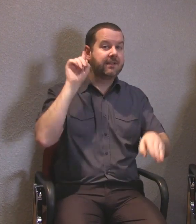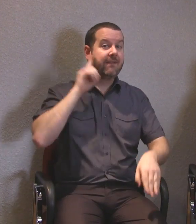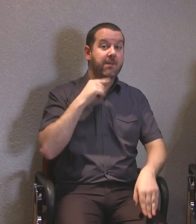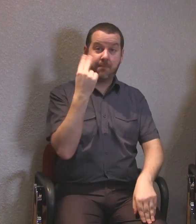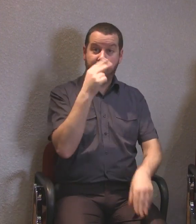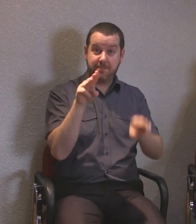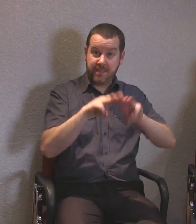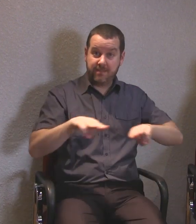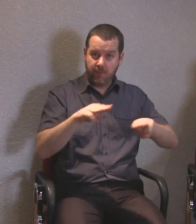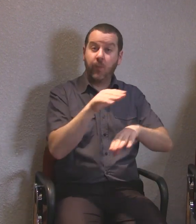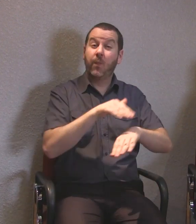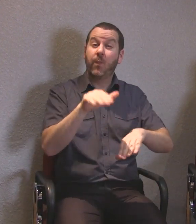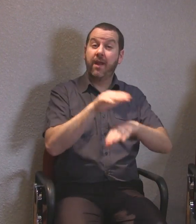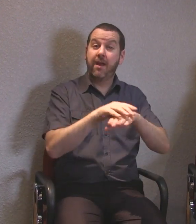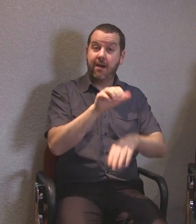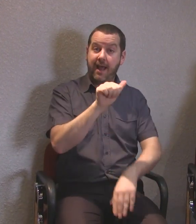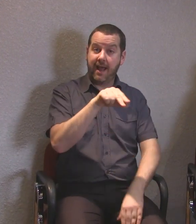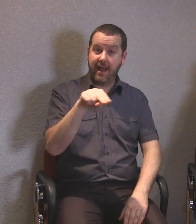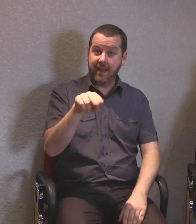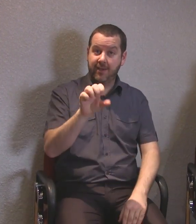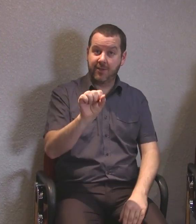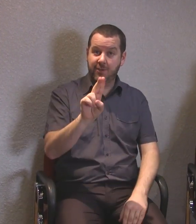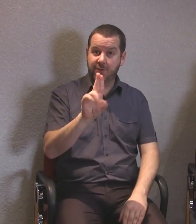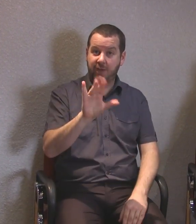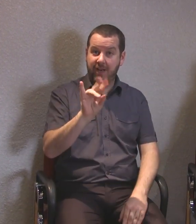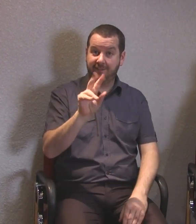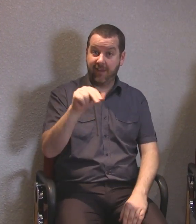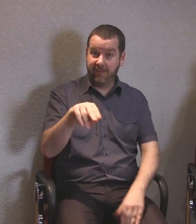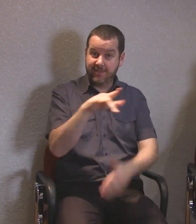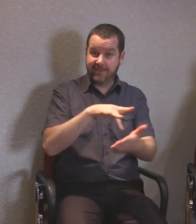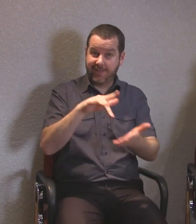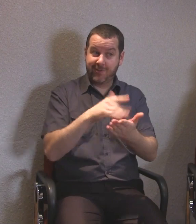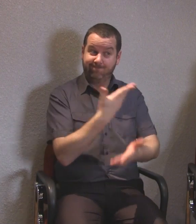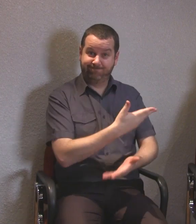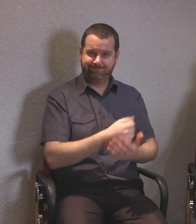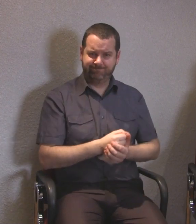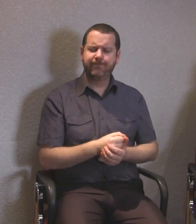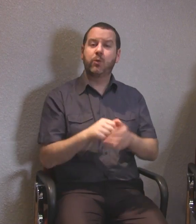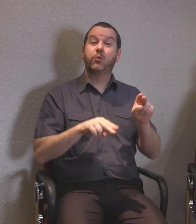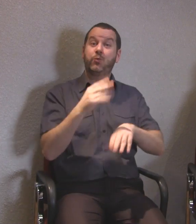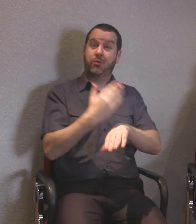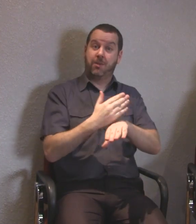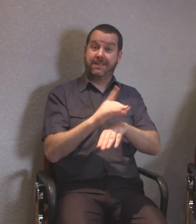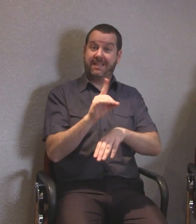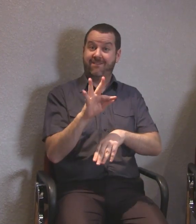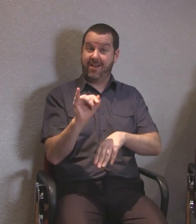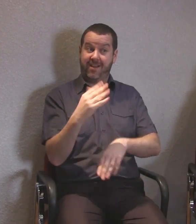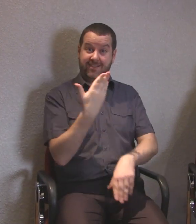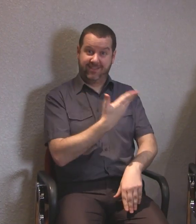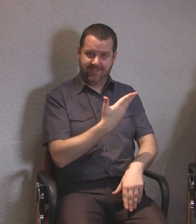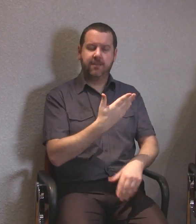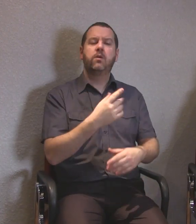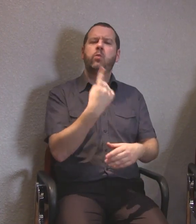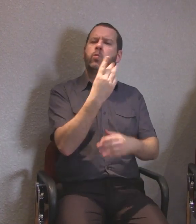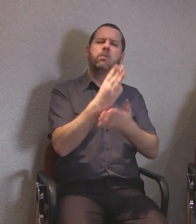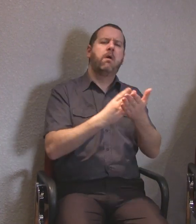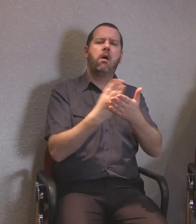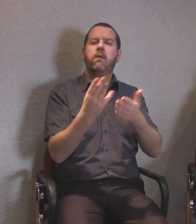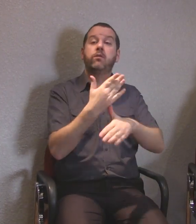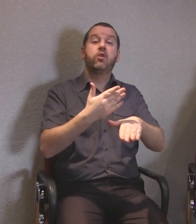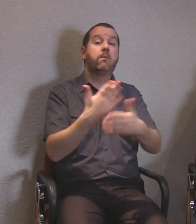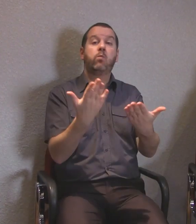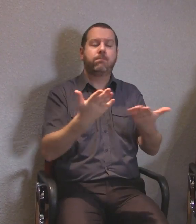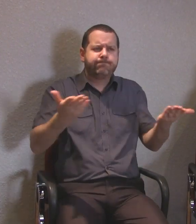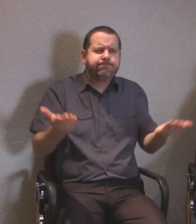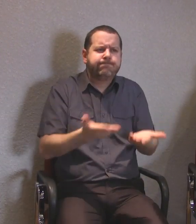Part of my new job with DFI, is to promote our new election campaign